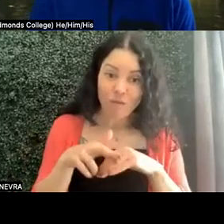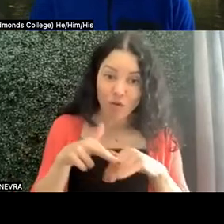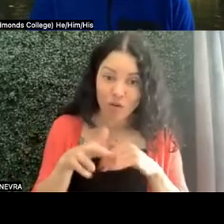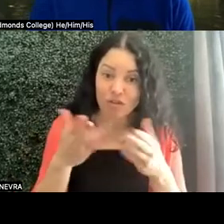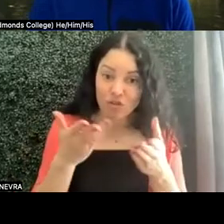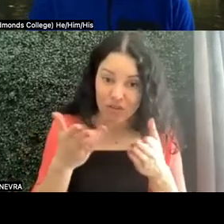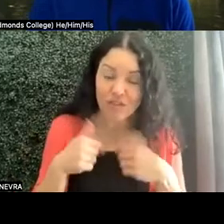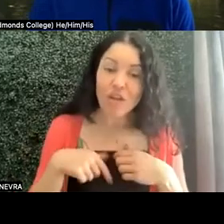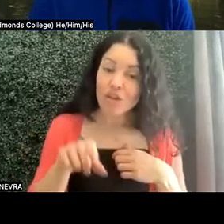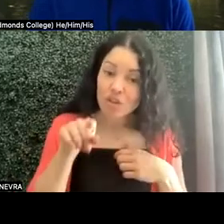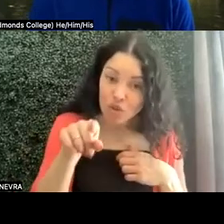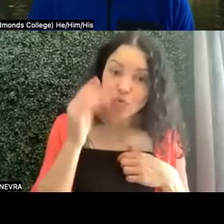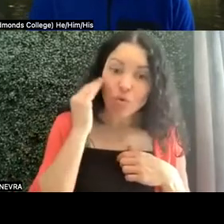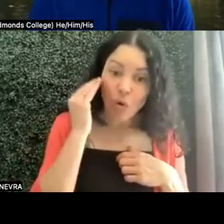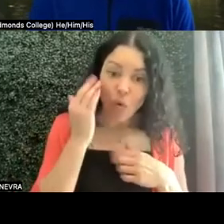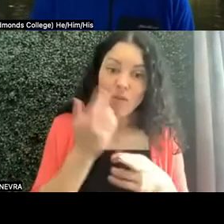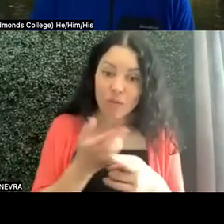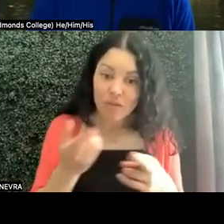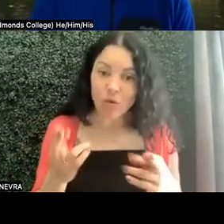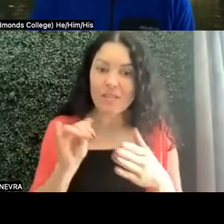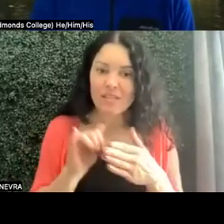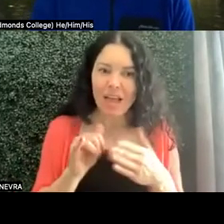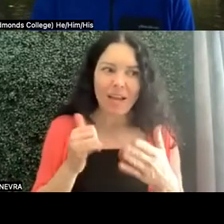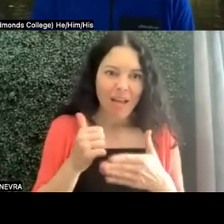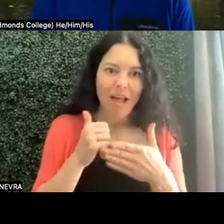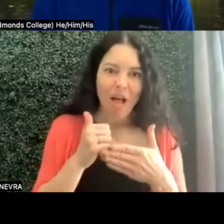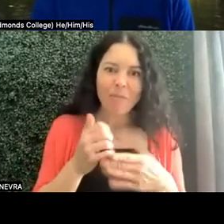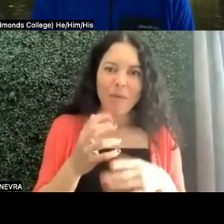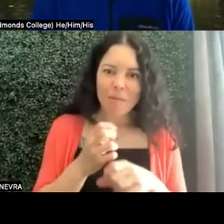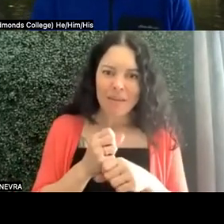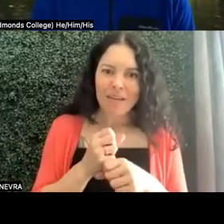Do you know of resources that can help them get the documentation?